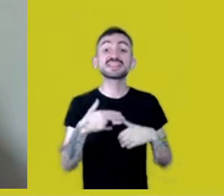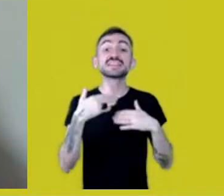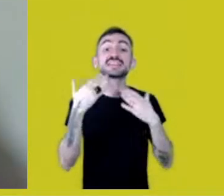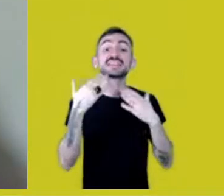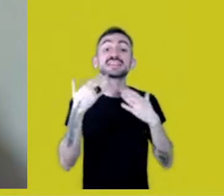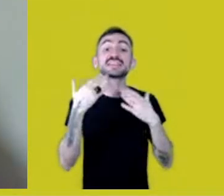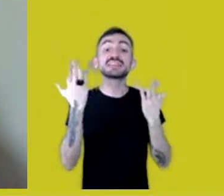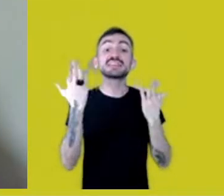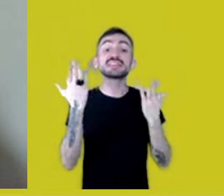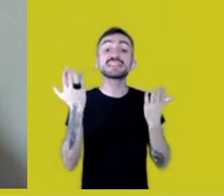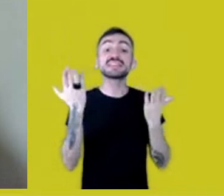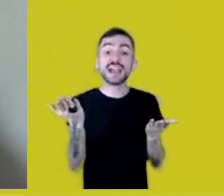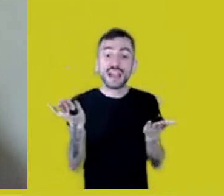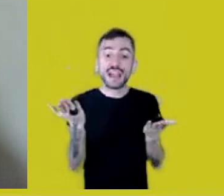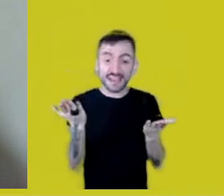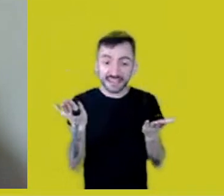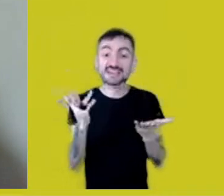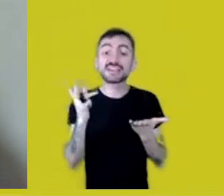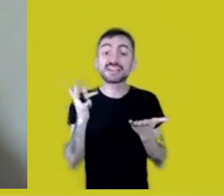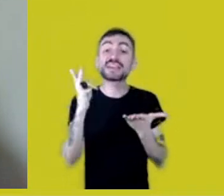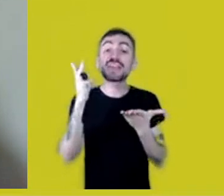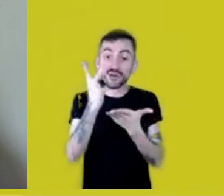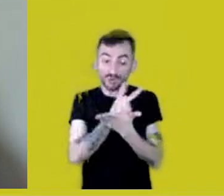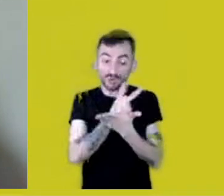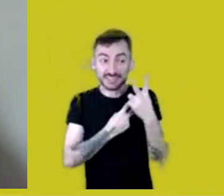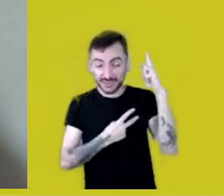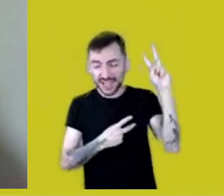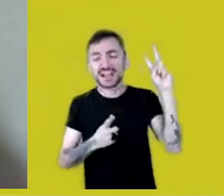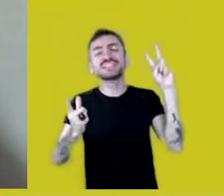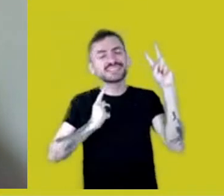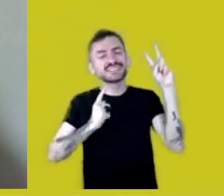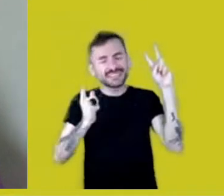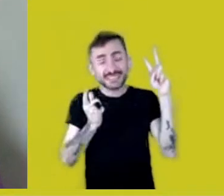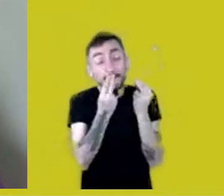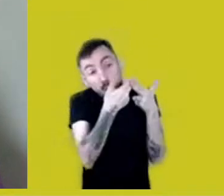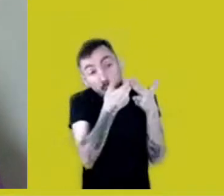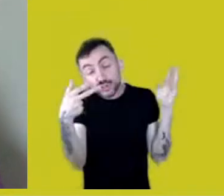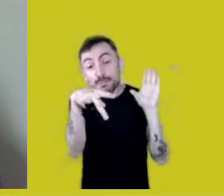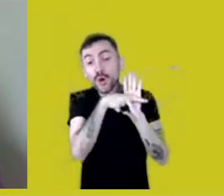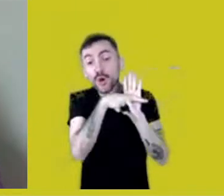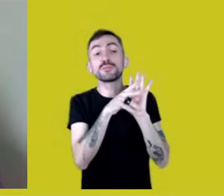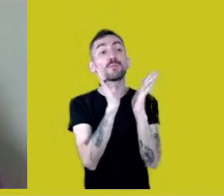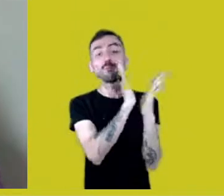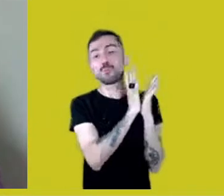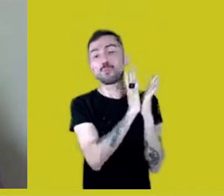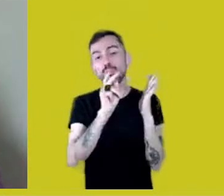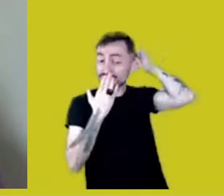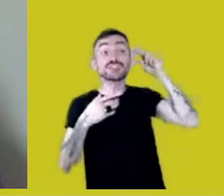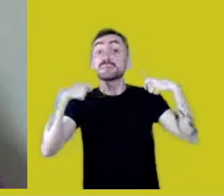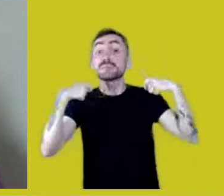there’s a lot of stuff from local Natives, and that needs to be said and recognized,